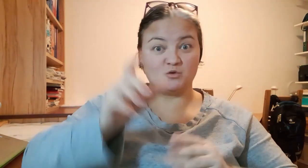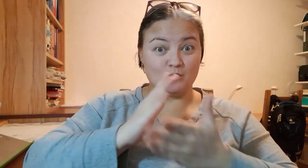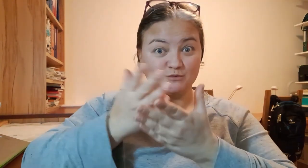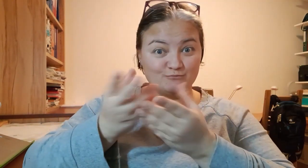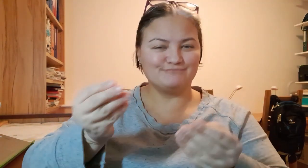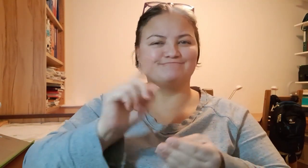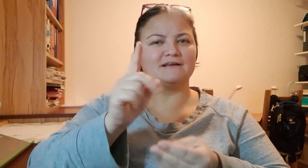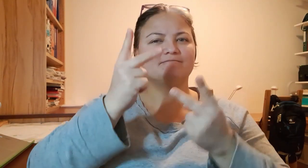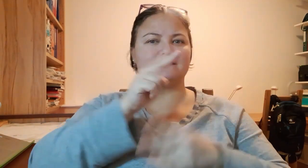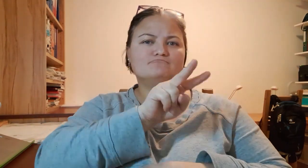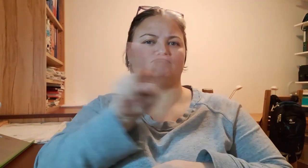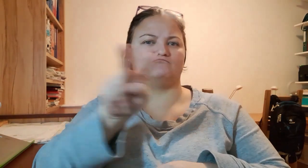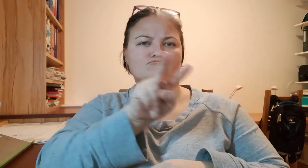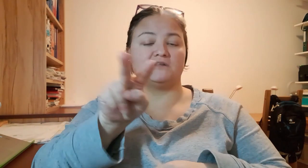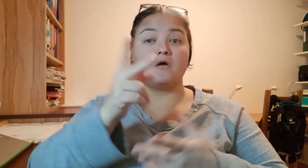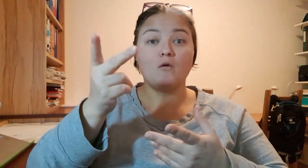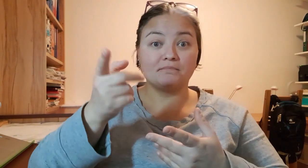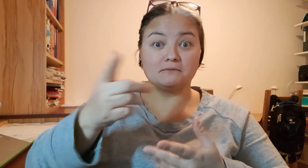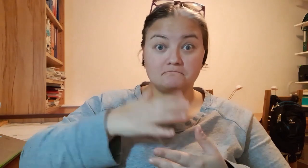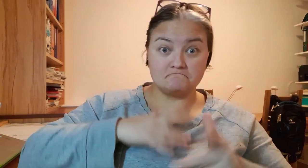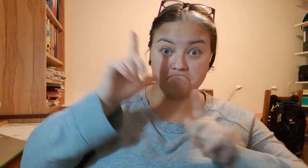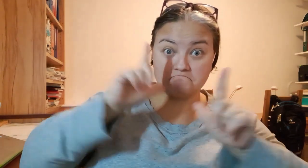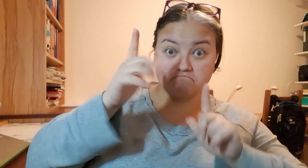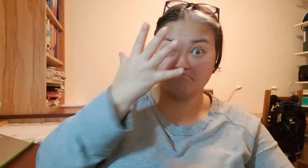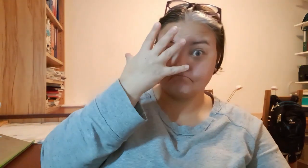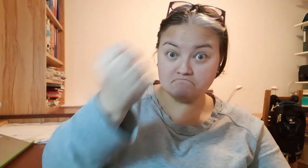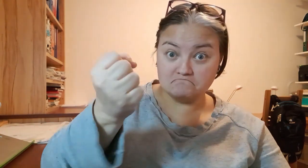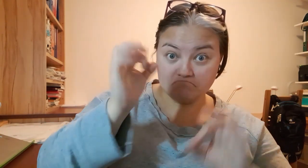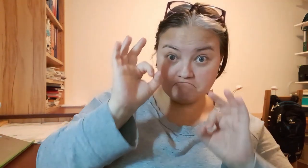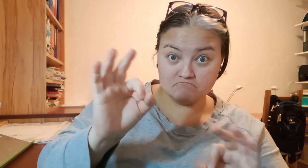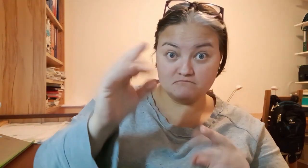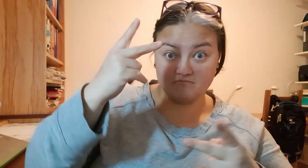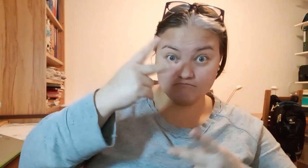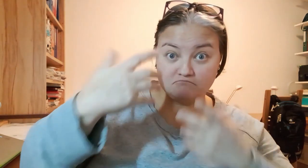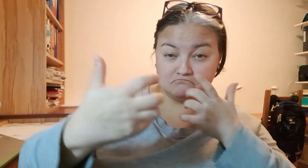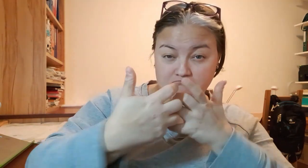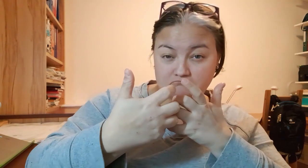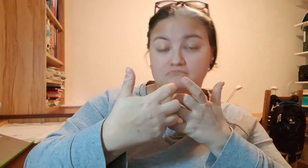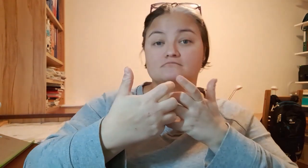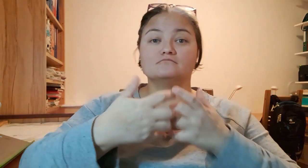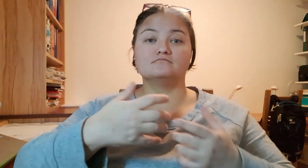Important is that I watch both the interpreter and the other person, if they catch my facial expressions correctly or the interpreter understands everything.